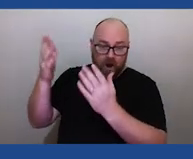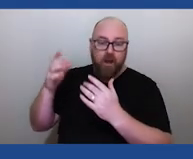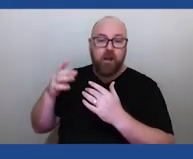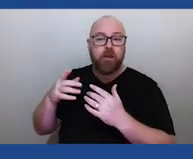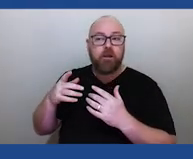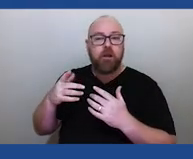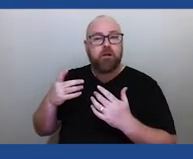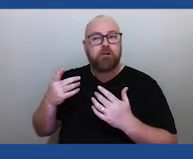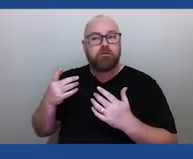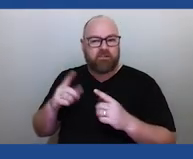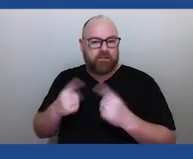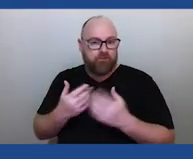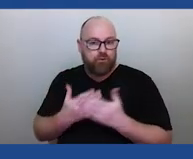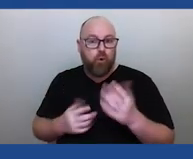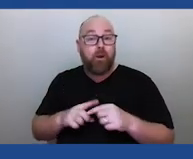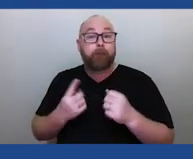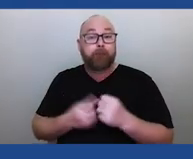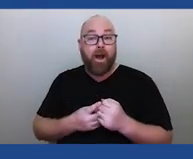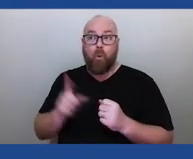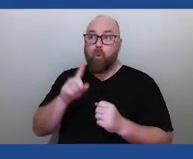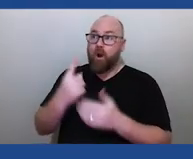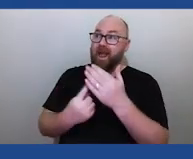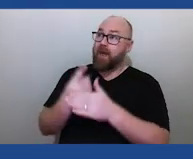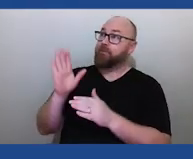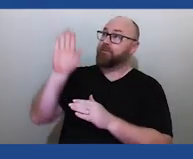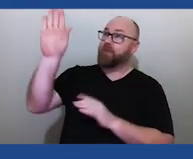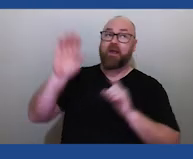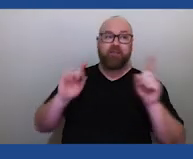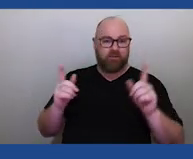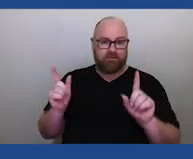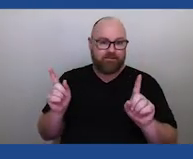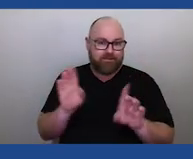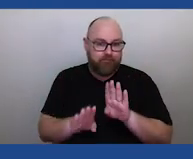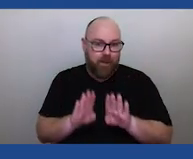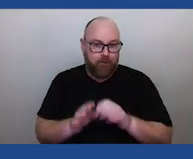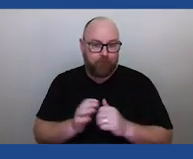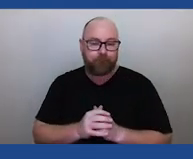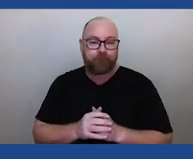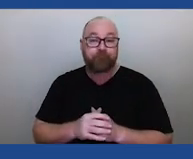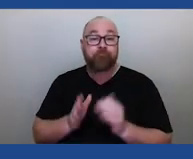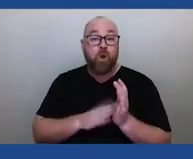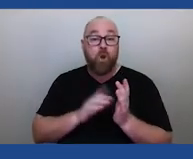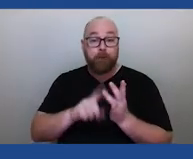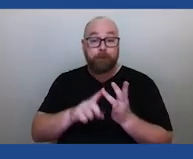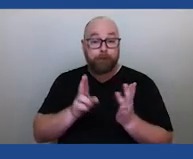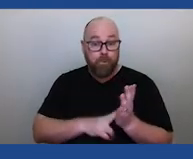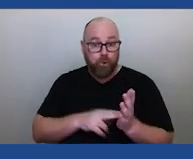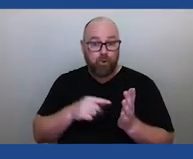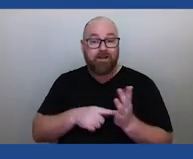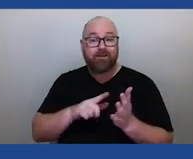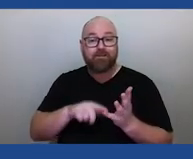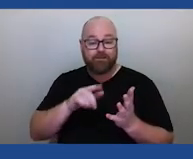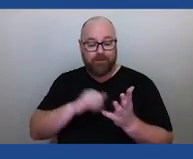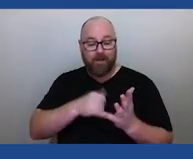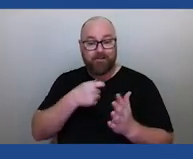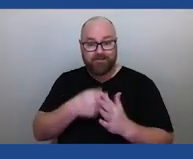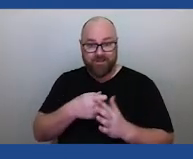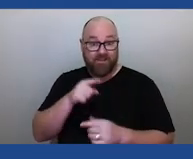are very similar. You know, like I said, the moon cusps angles are found all around the world. They're remarkable similarities,